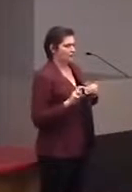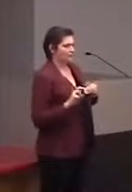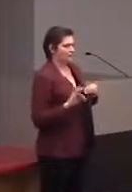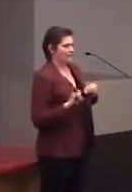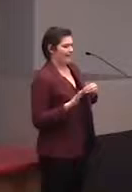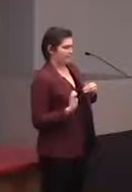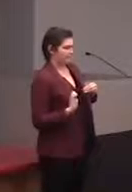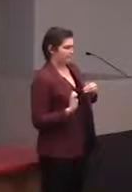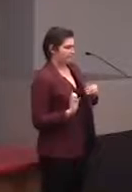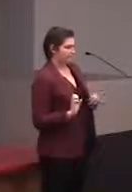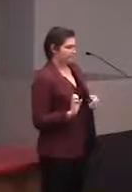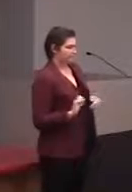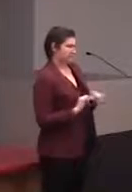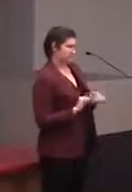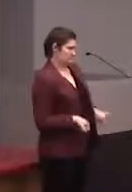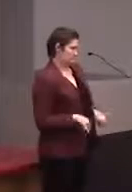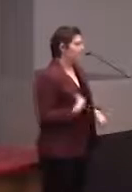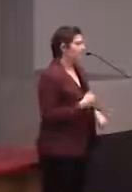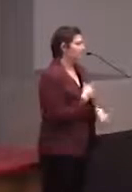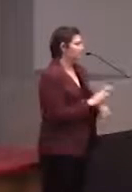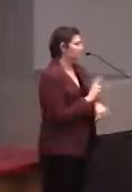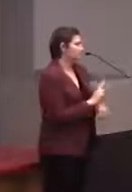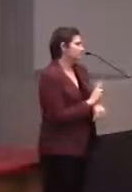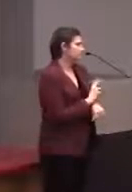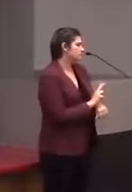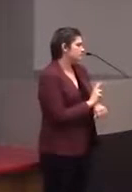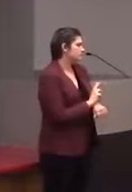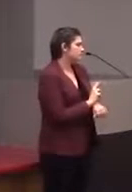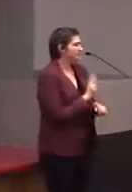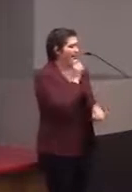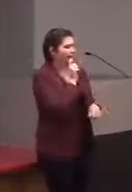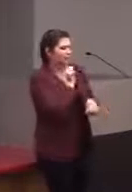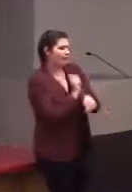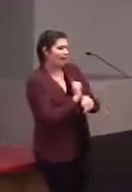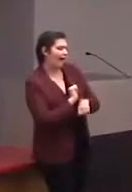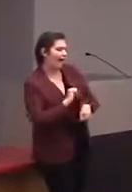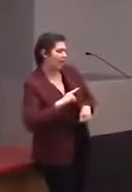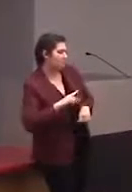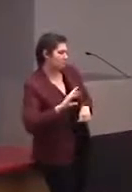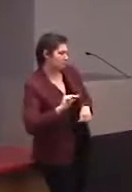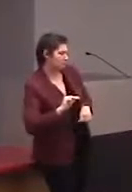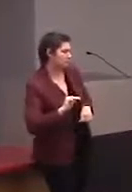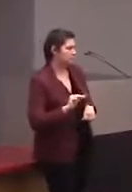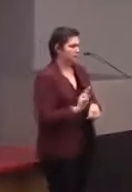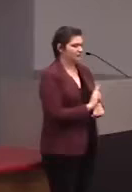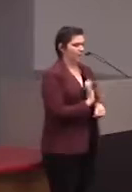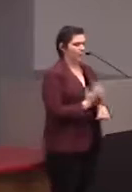that we use as far as the actual app.